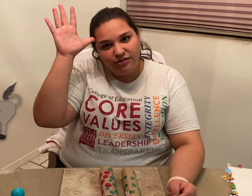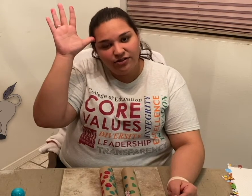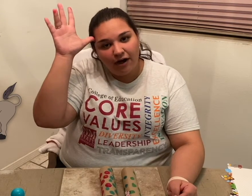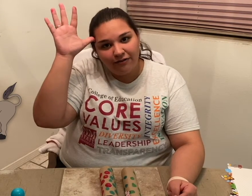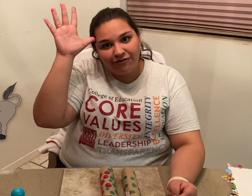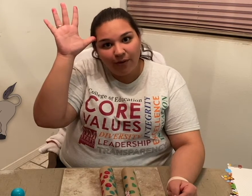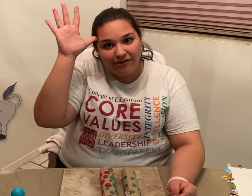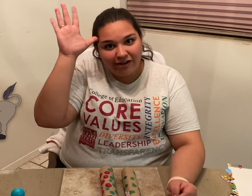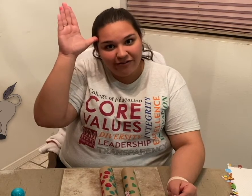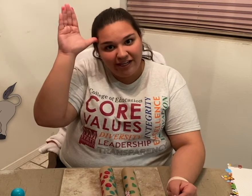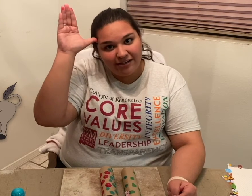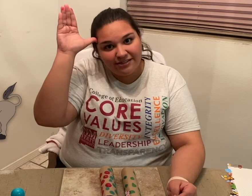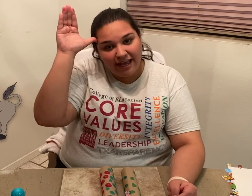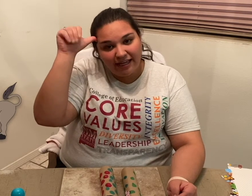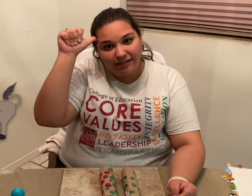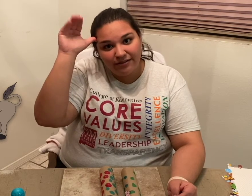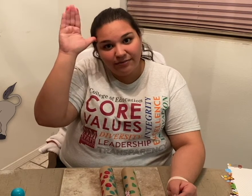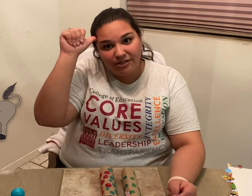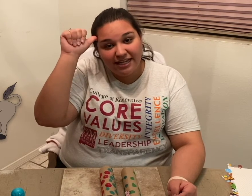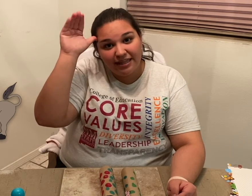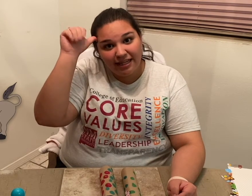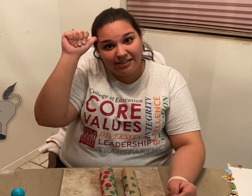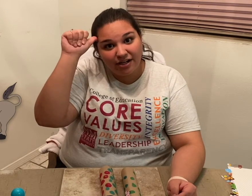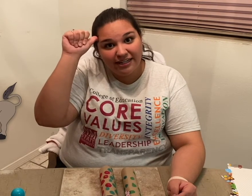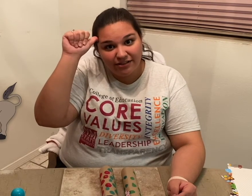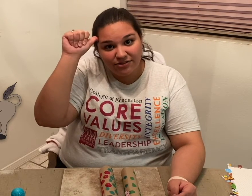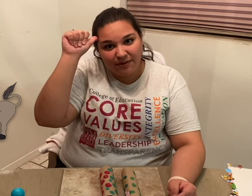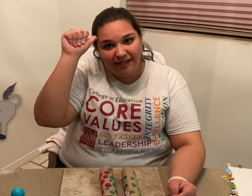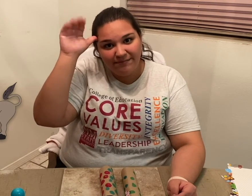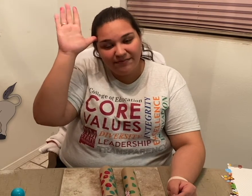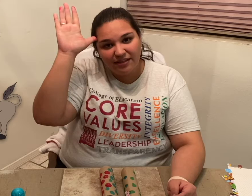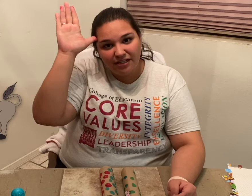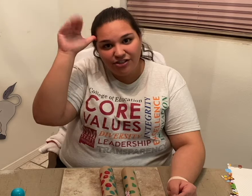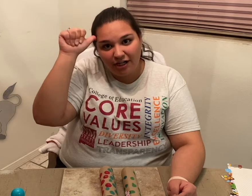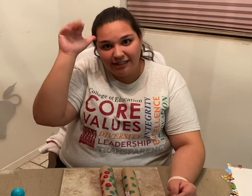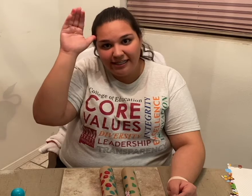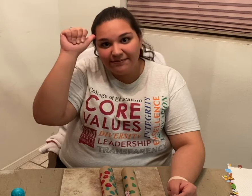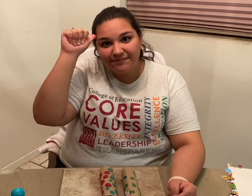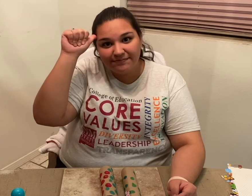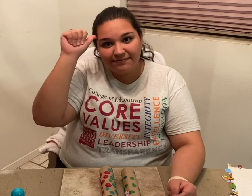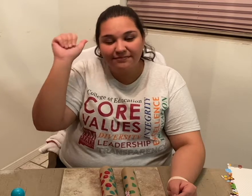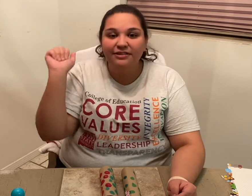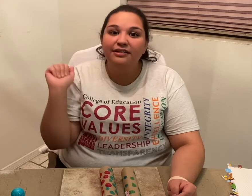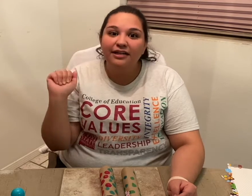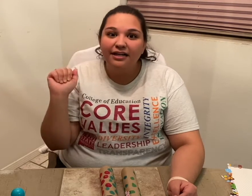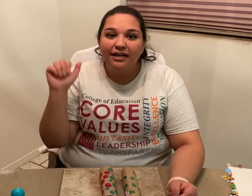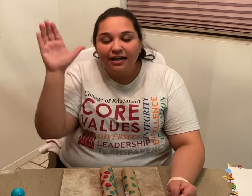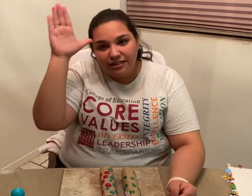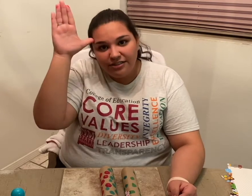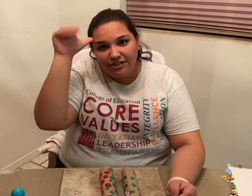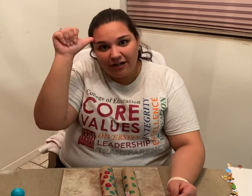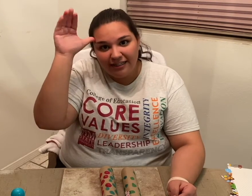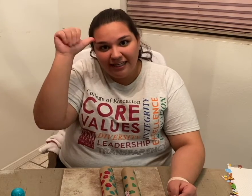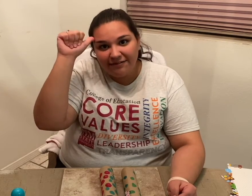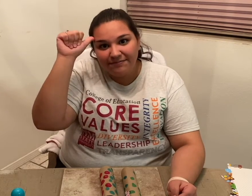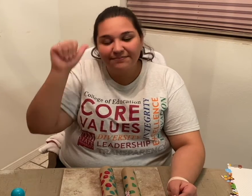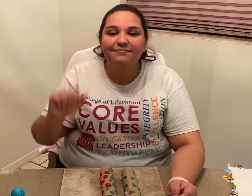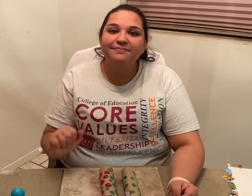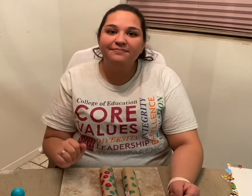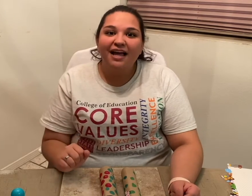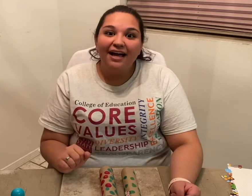all four of our fingers and pretend that it's our ears. Ready? Donkey (signs 'donkey'). Donkey (signs 'donkey'). Now